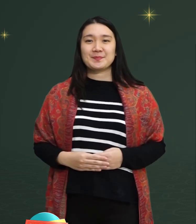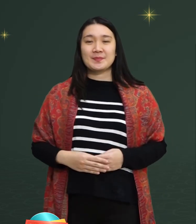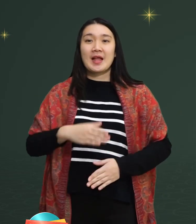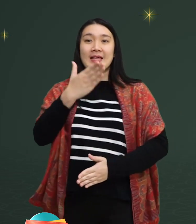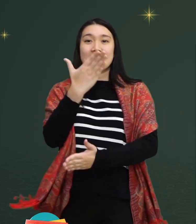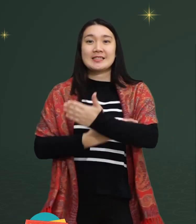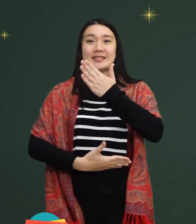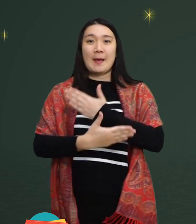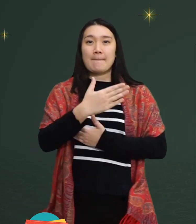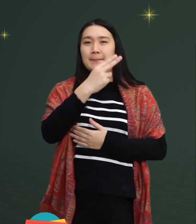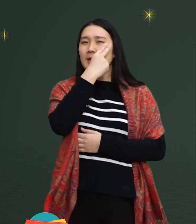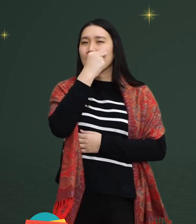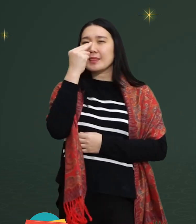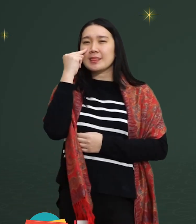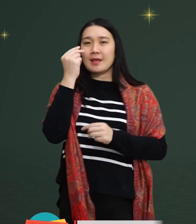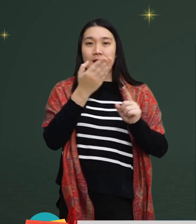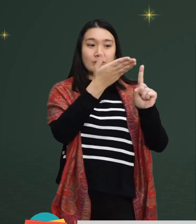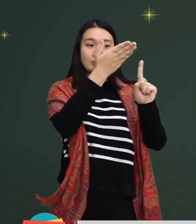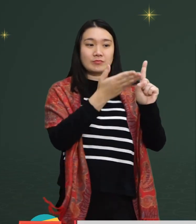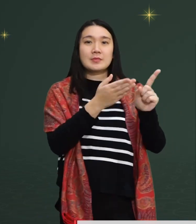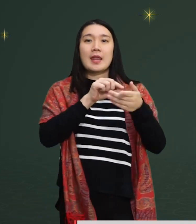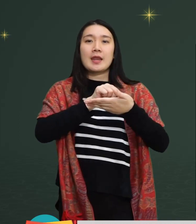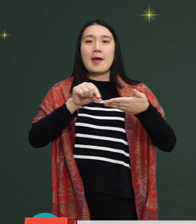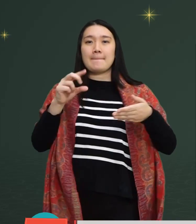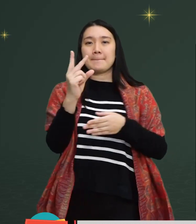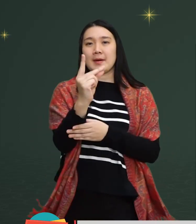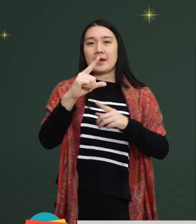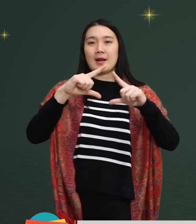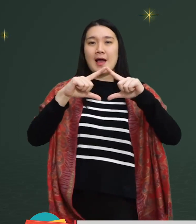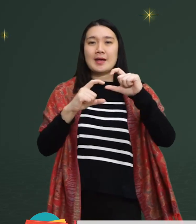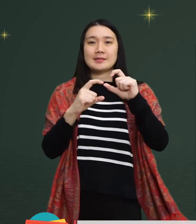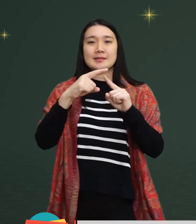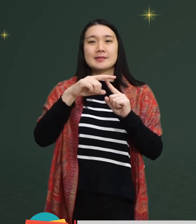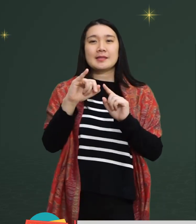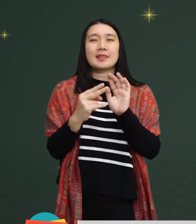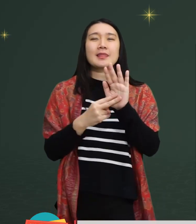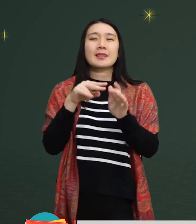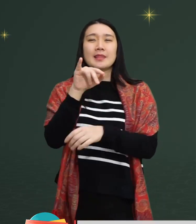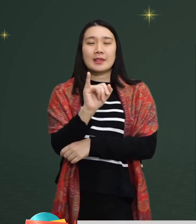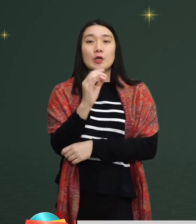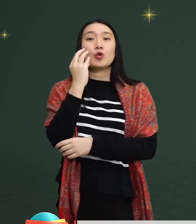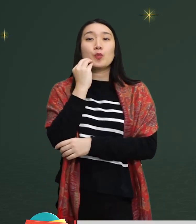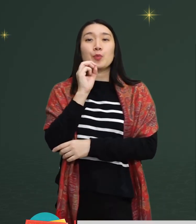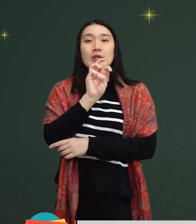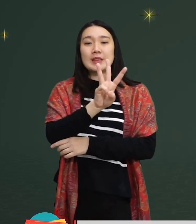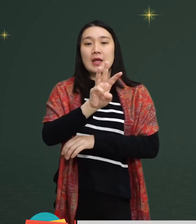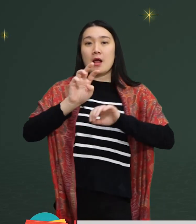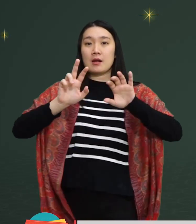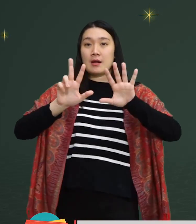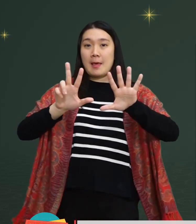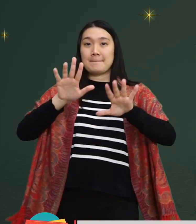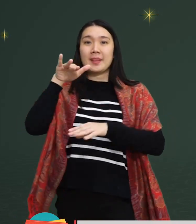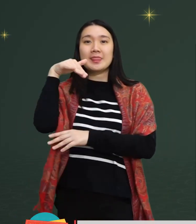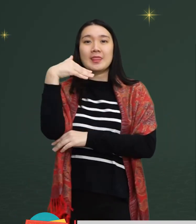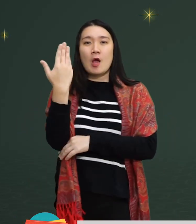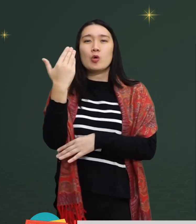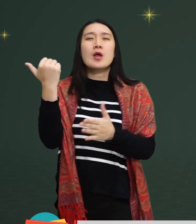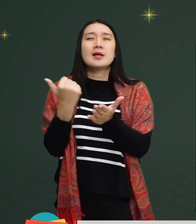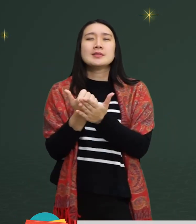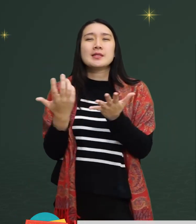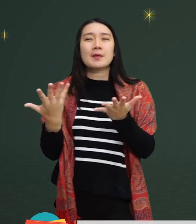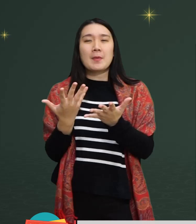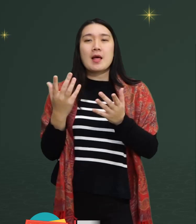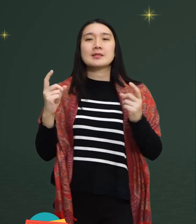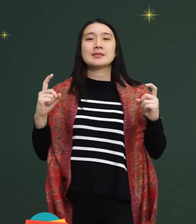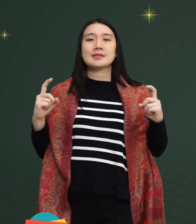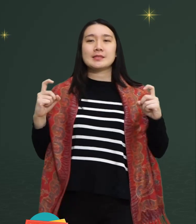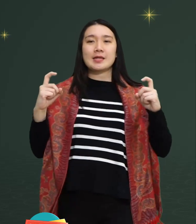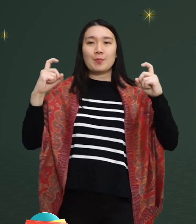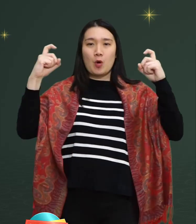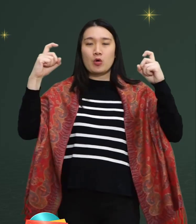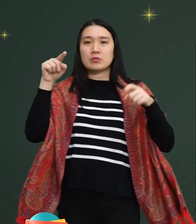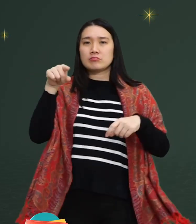This blind person is Rastini, 38 years old, from Cirebon